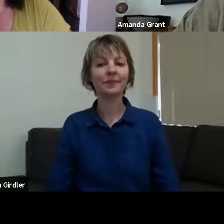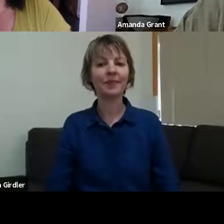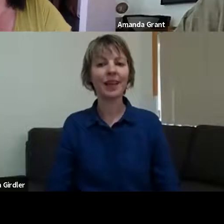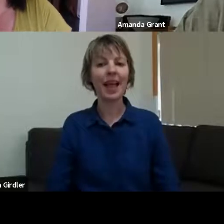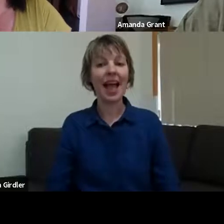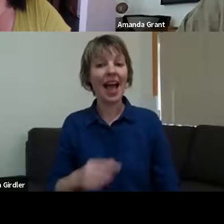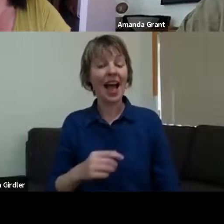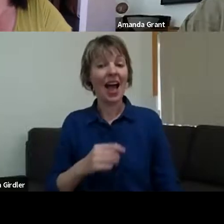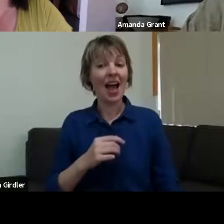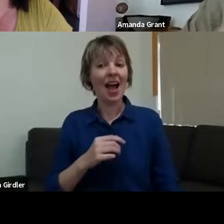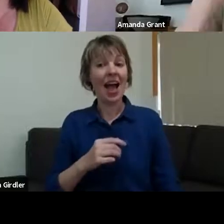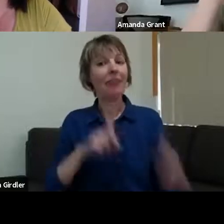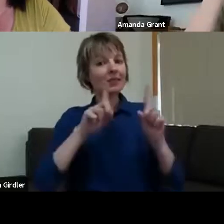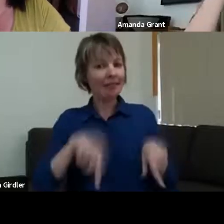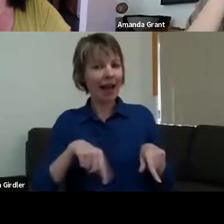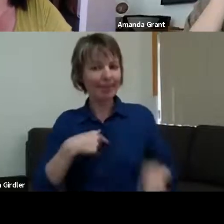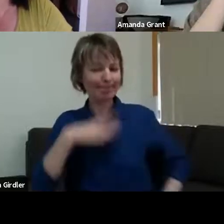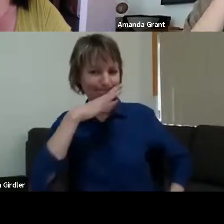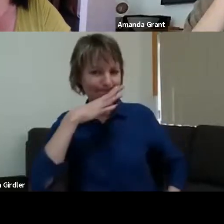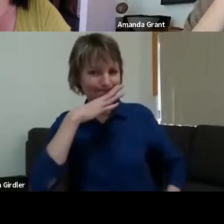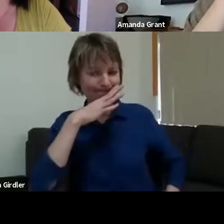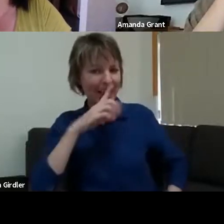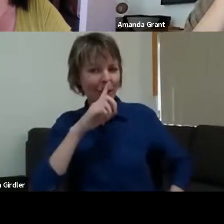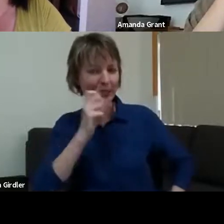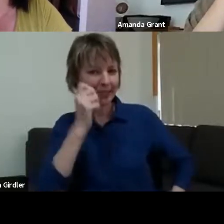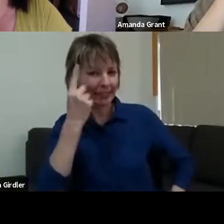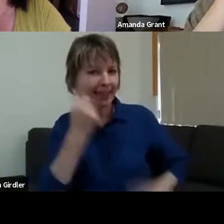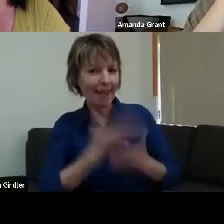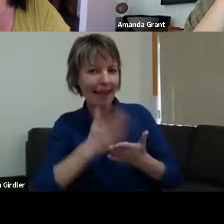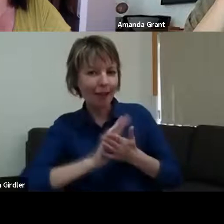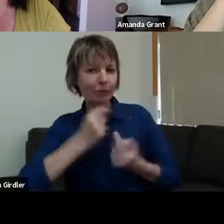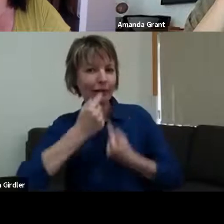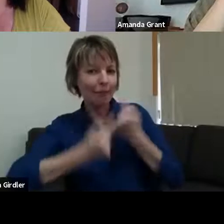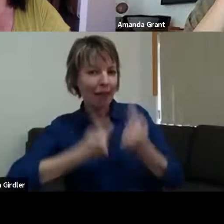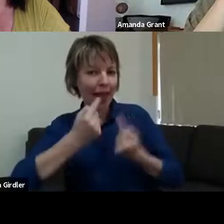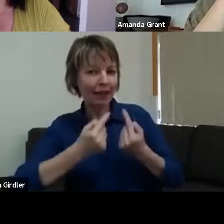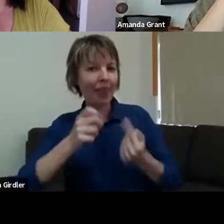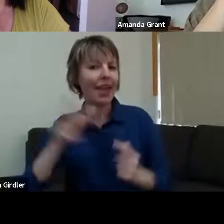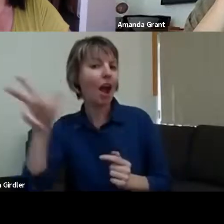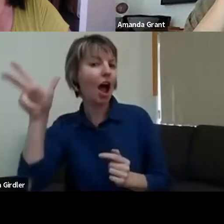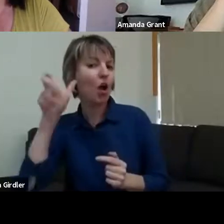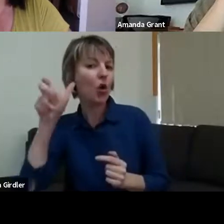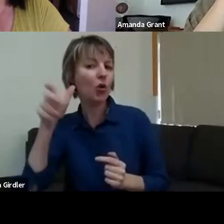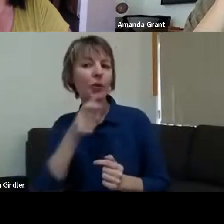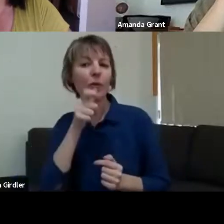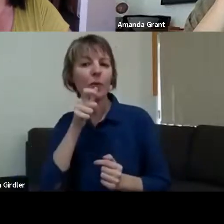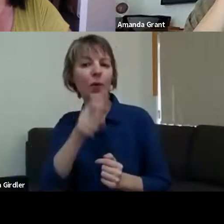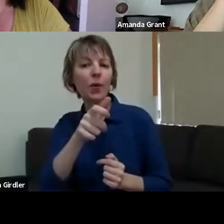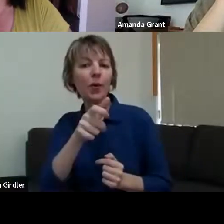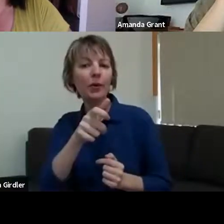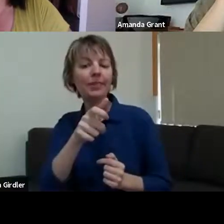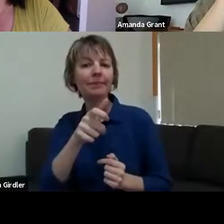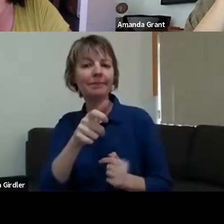up perfectly for me: "Solistaldga." I'm not sure if people had heard of